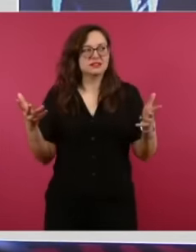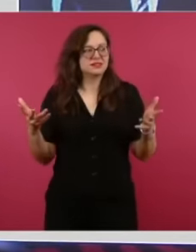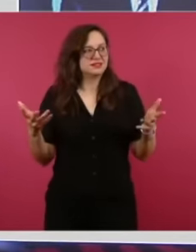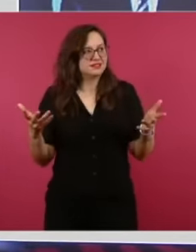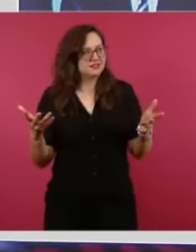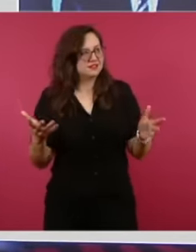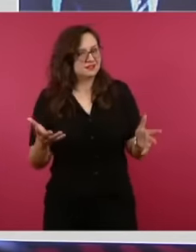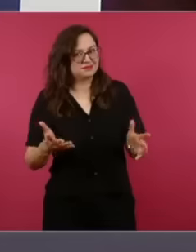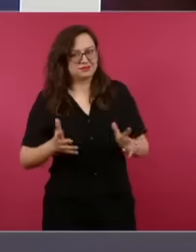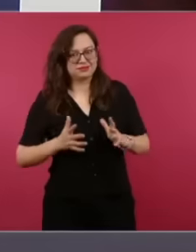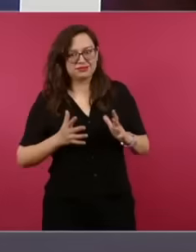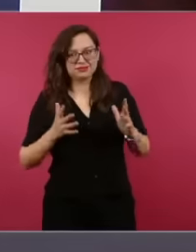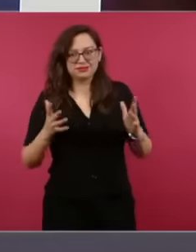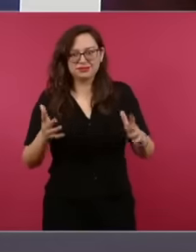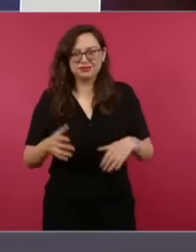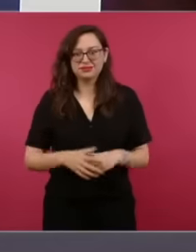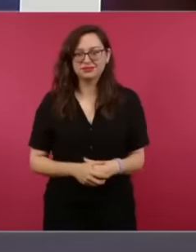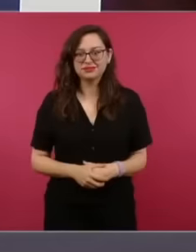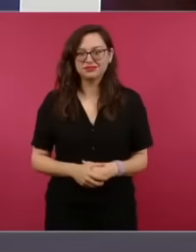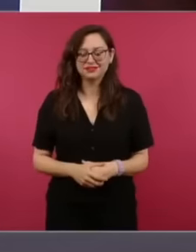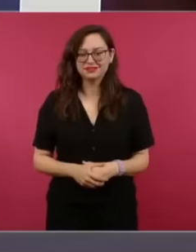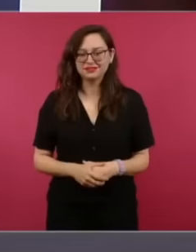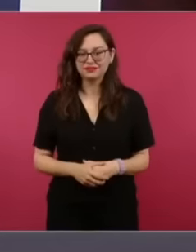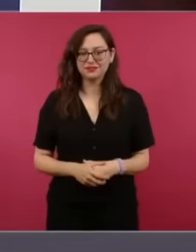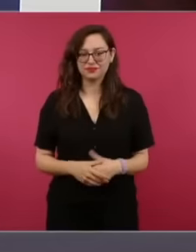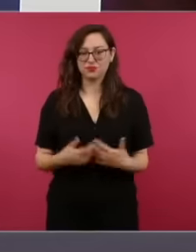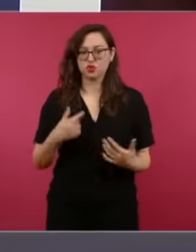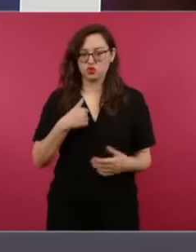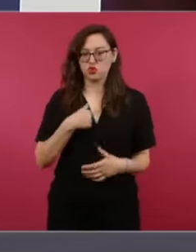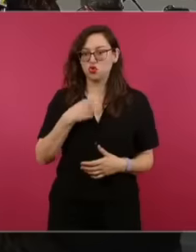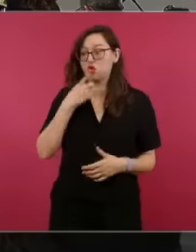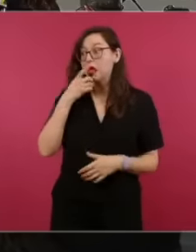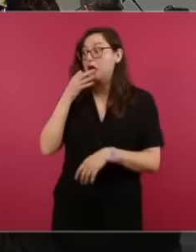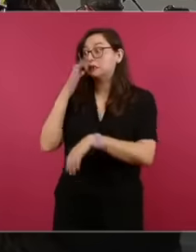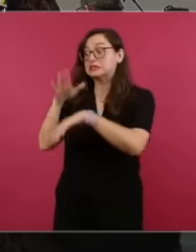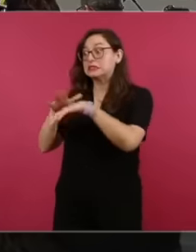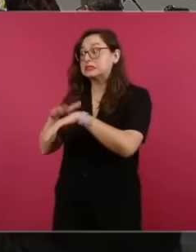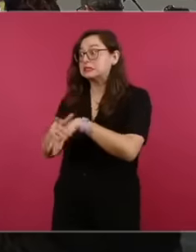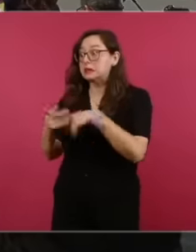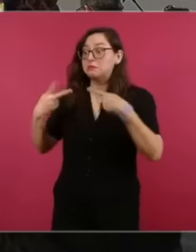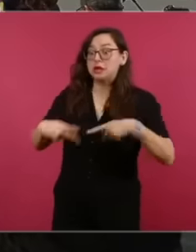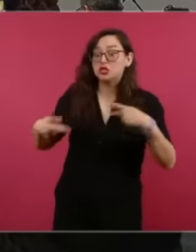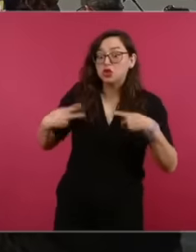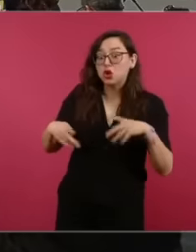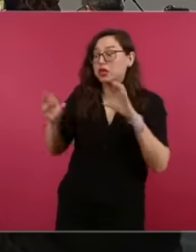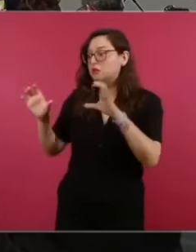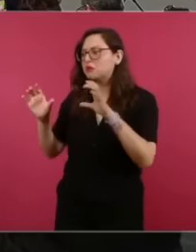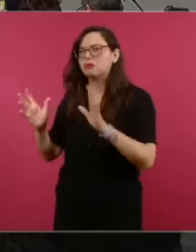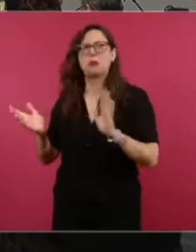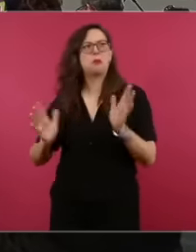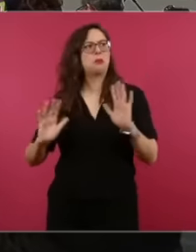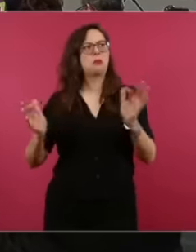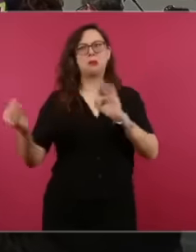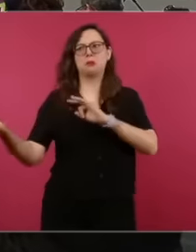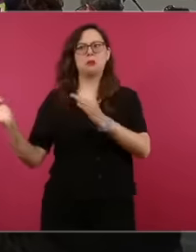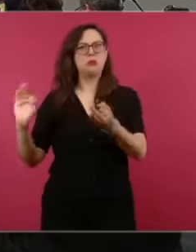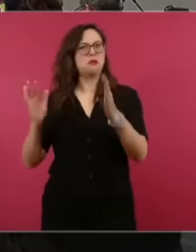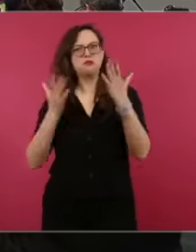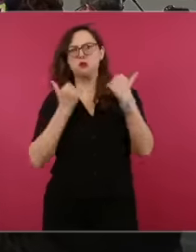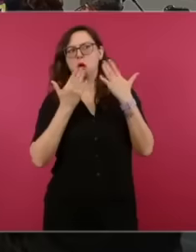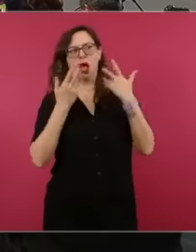they told me No there is no problem There is no risk to the population and to attend to the fire 6 hectares and already